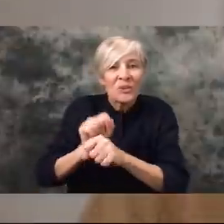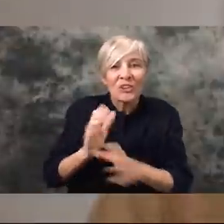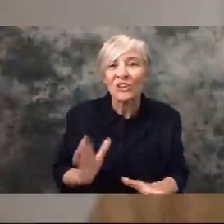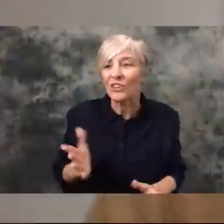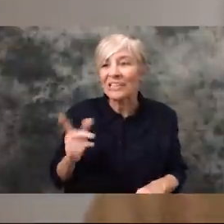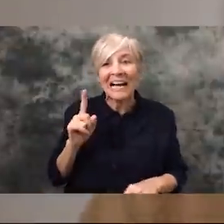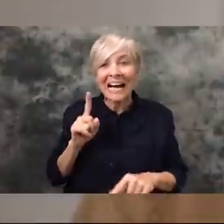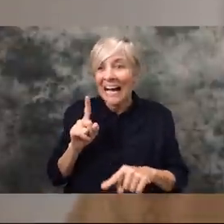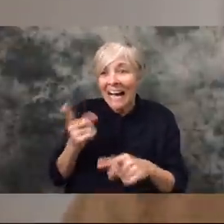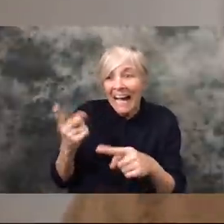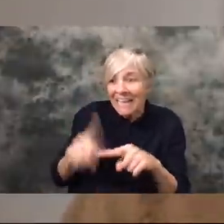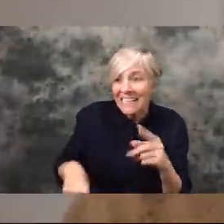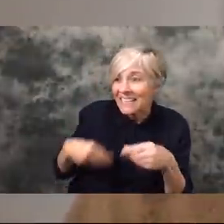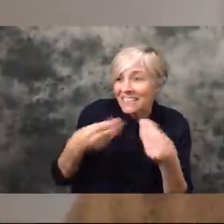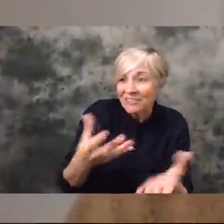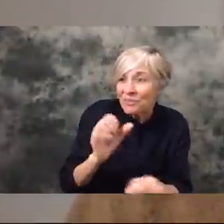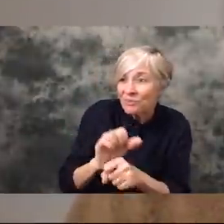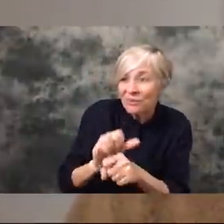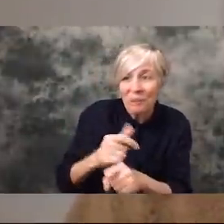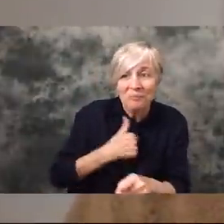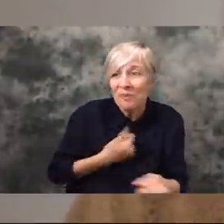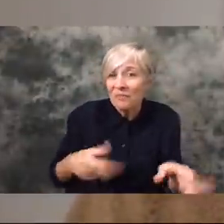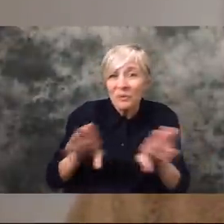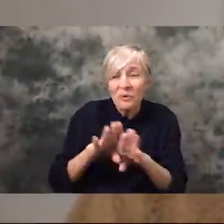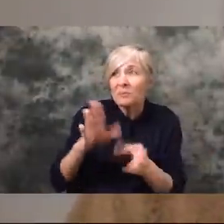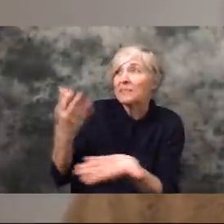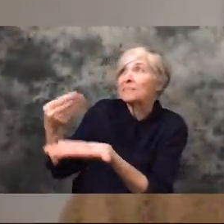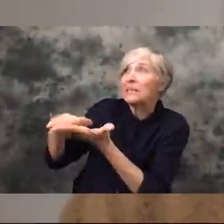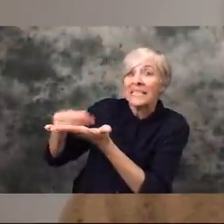can't provide them a place to work and they've had to close their doors. So, I